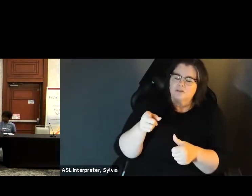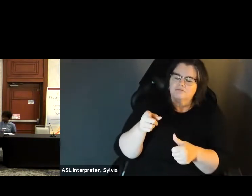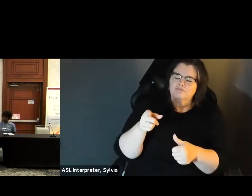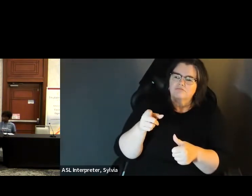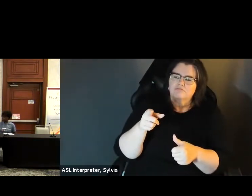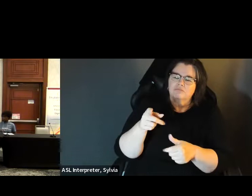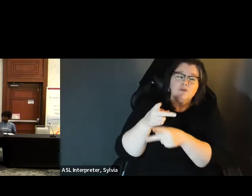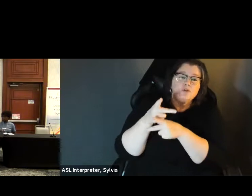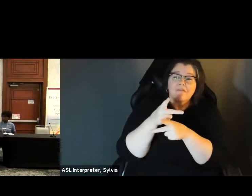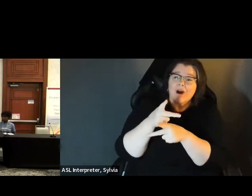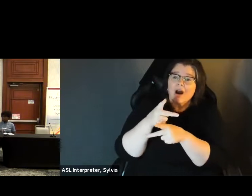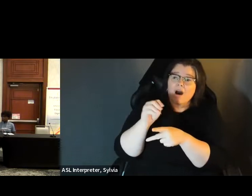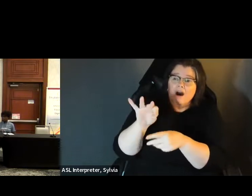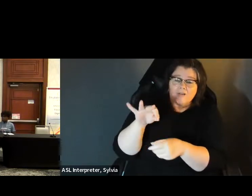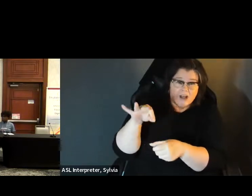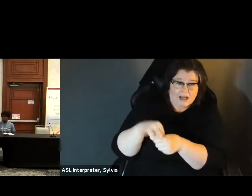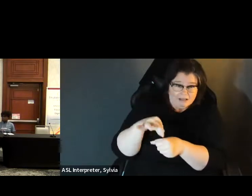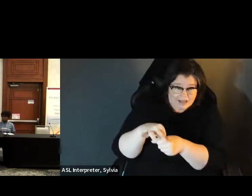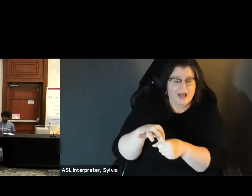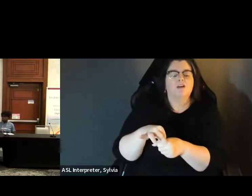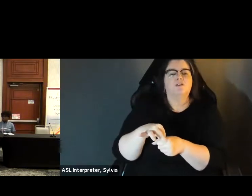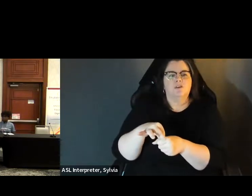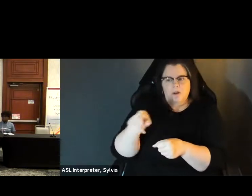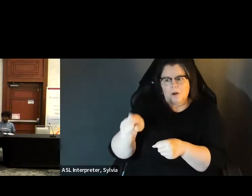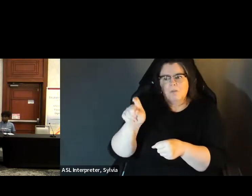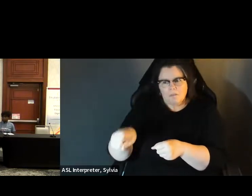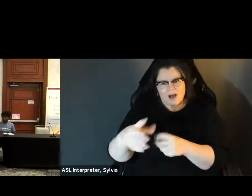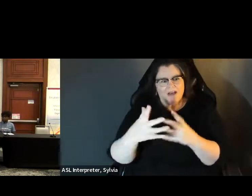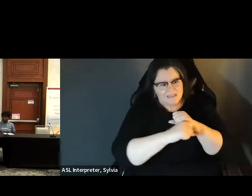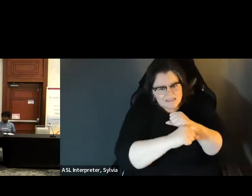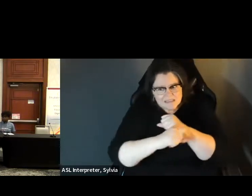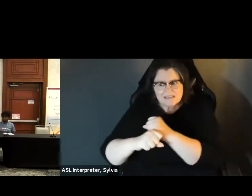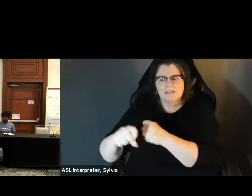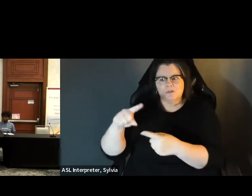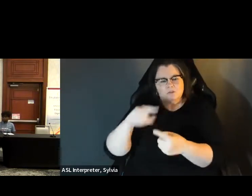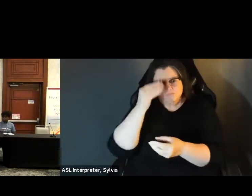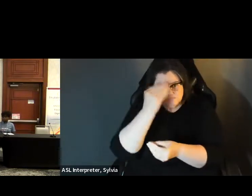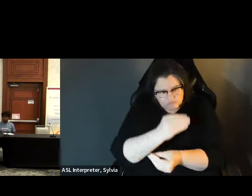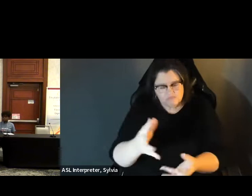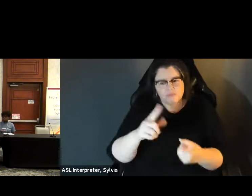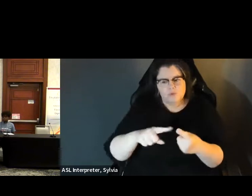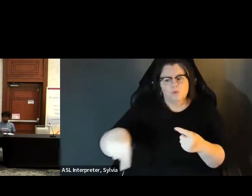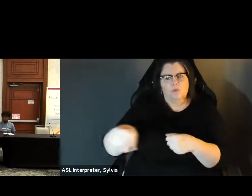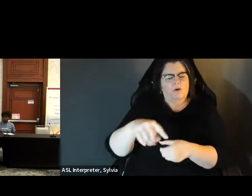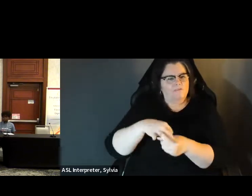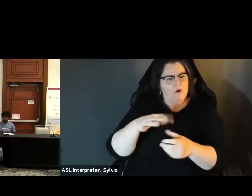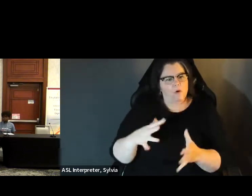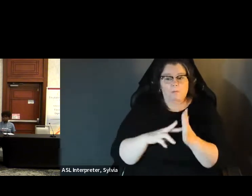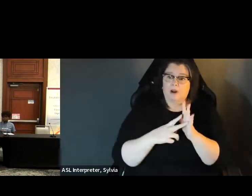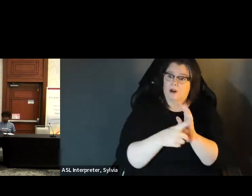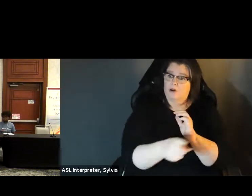was mentioned by several panelists. I think each independent supervisor of elections will push out the You pushed out the information in the means they had, but I think some consistency in that. information the means they had , but I think some consistency